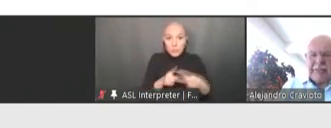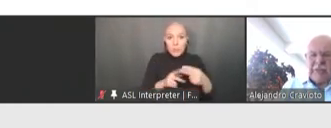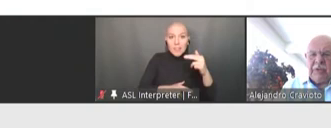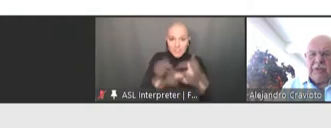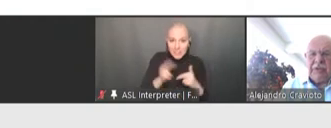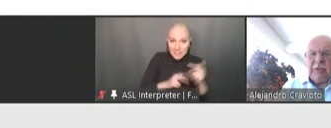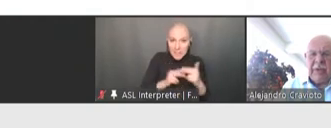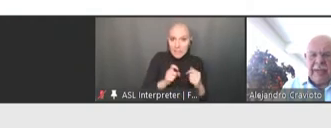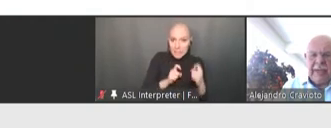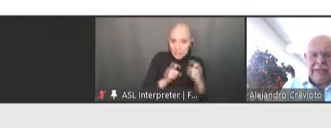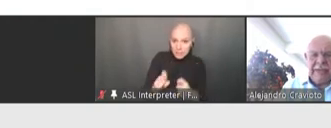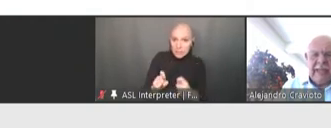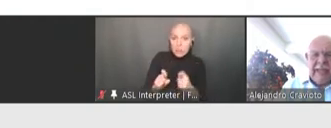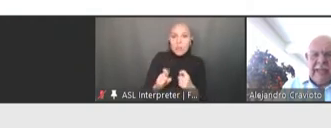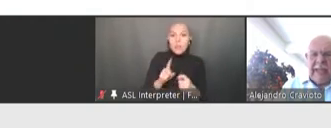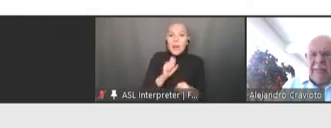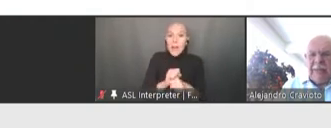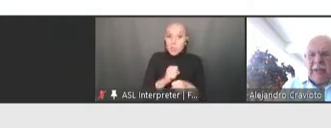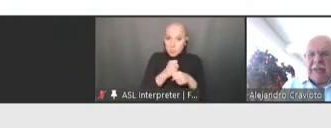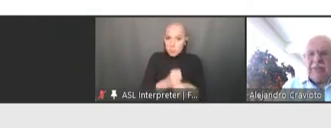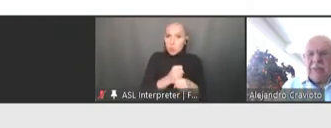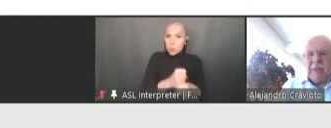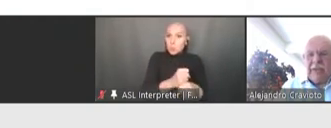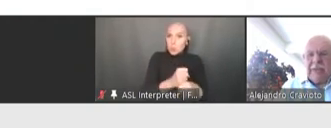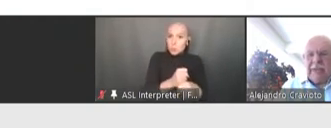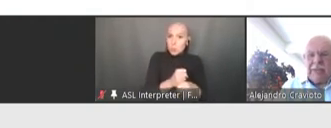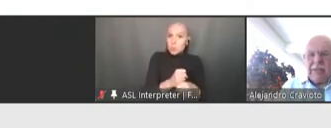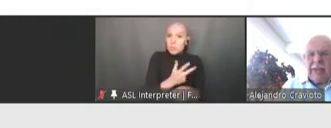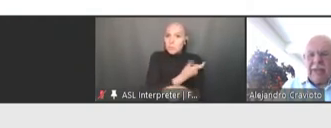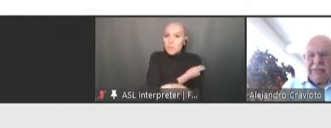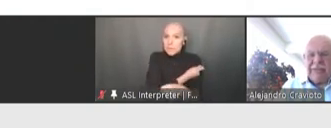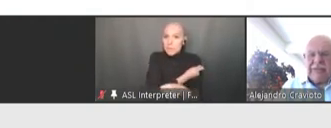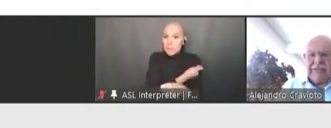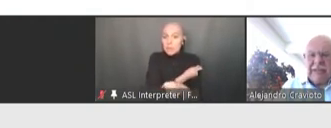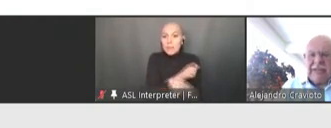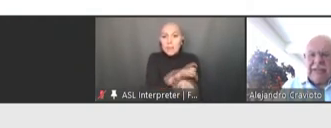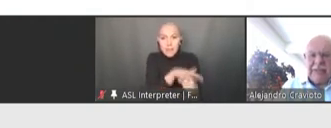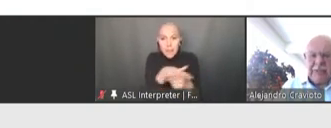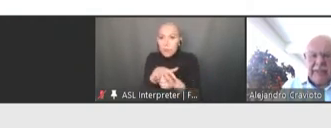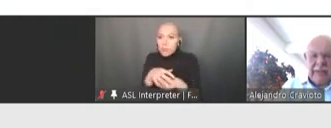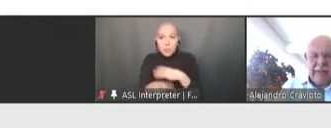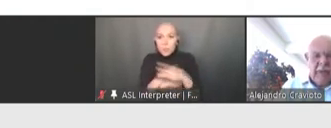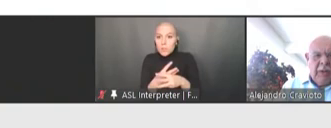produced somewhere else in parts of the world that do not have these facilities to date.